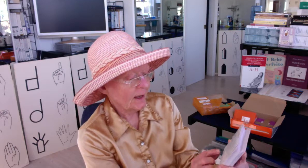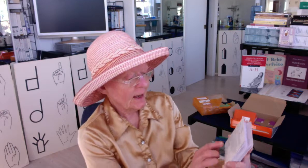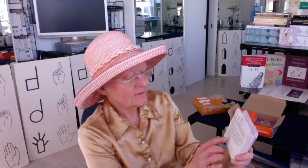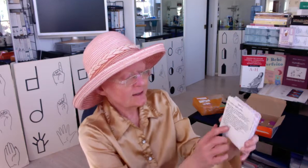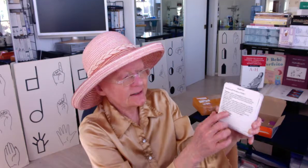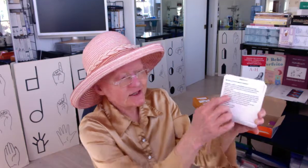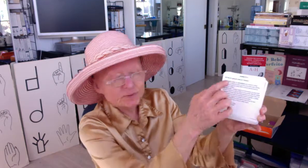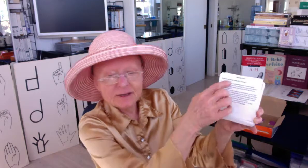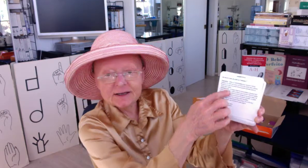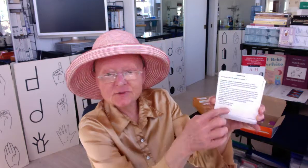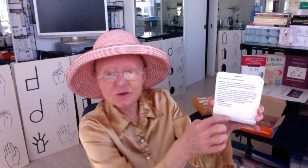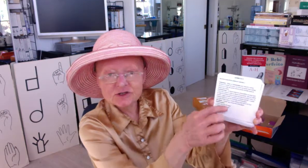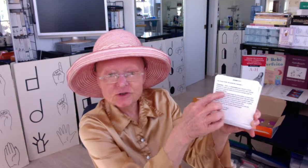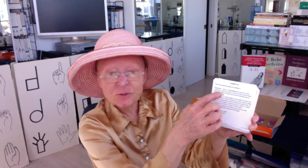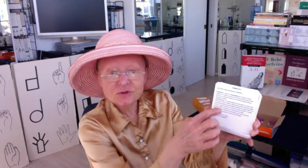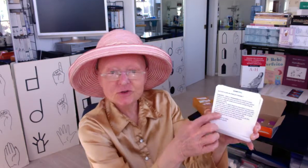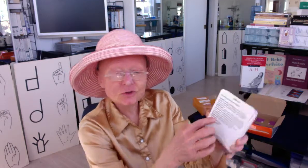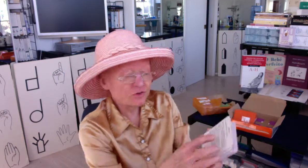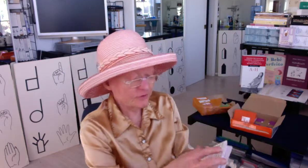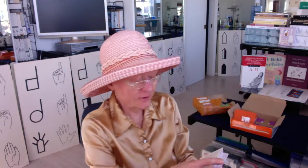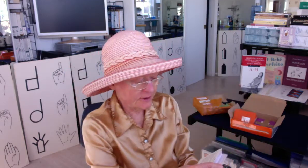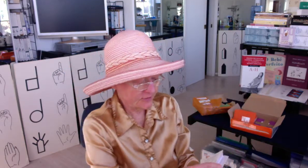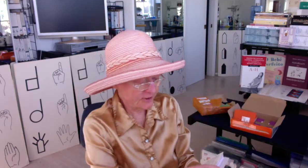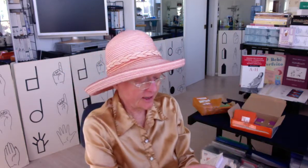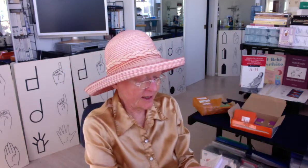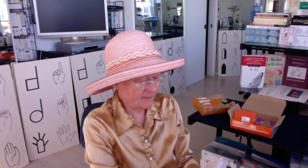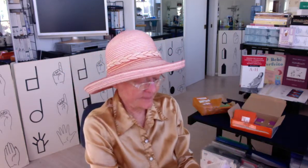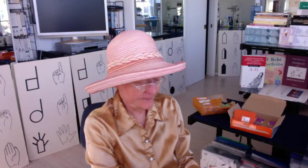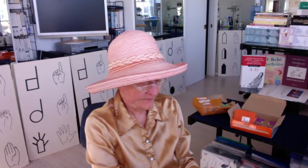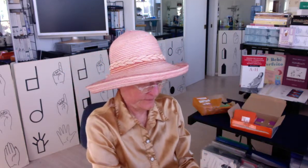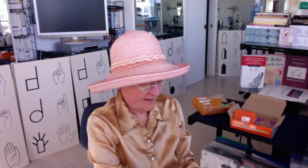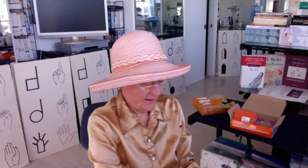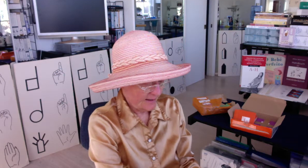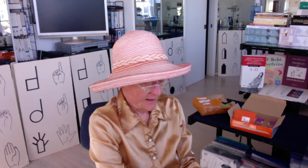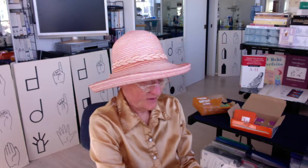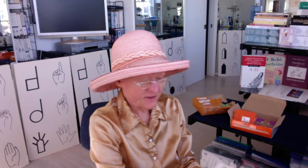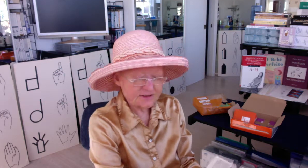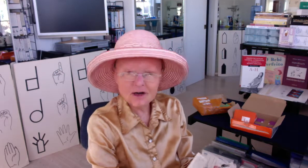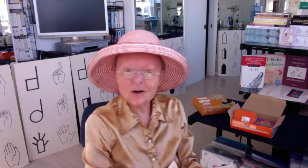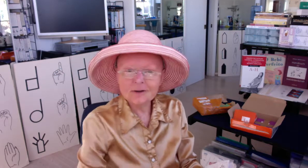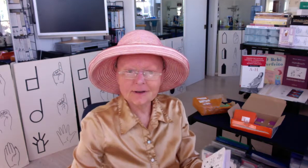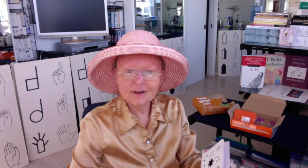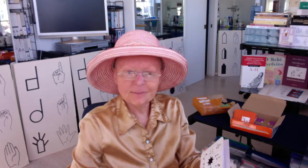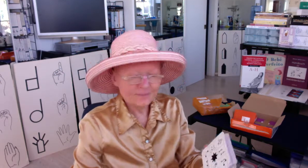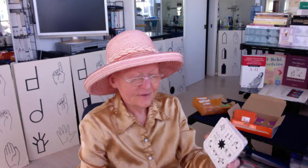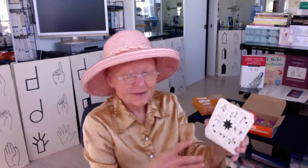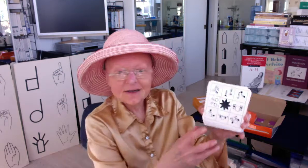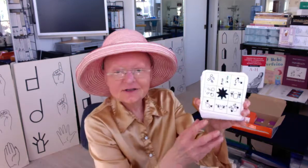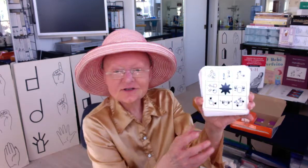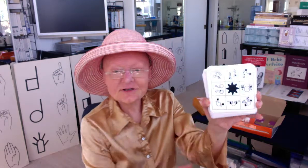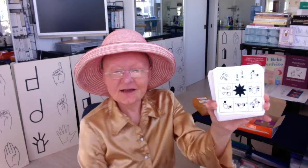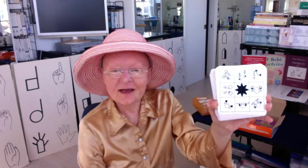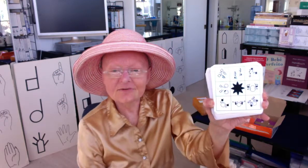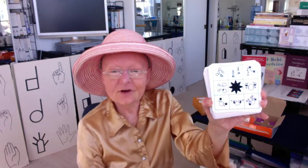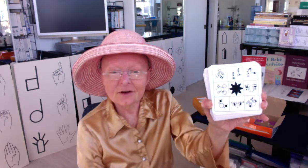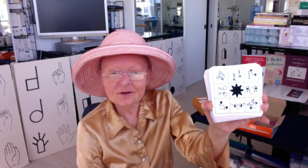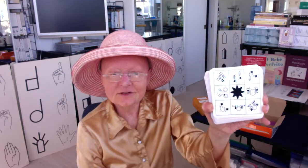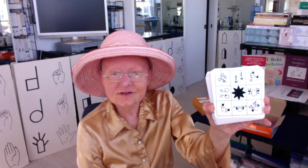Then it explains what you're supposed to do for the game So this is a card game and see they have cards that